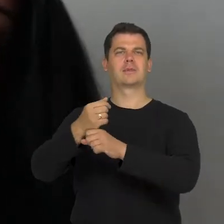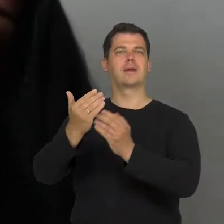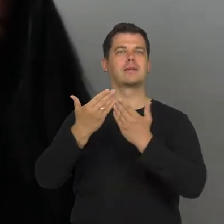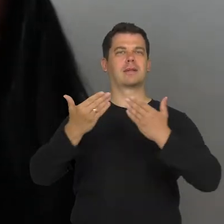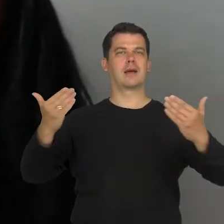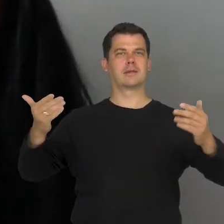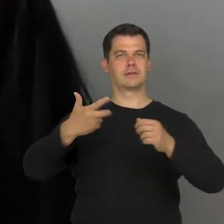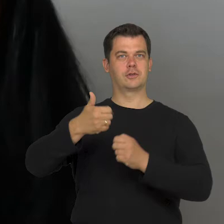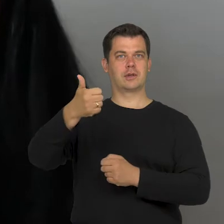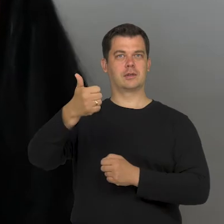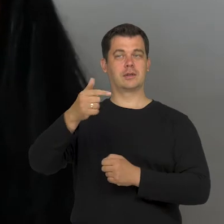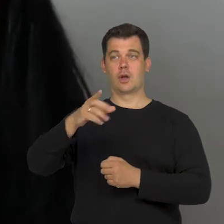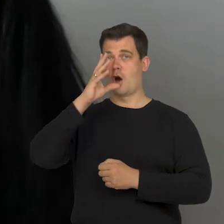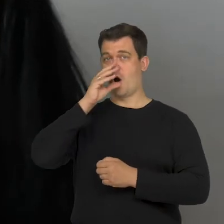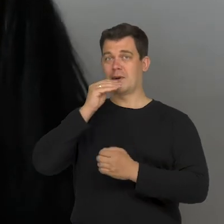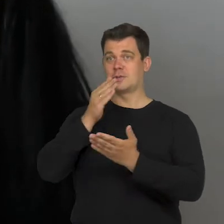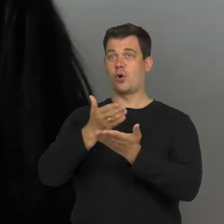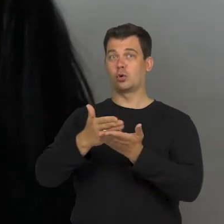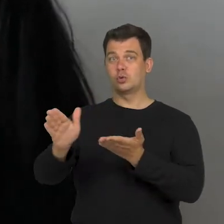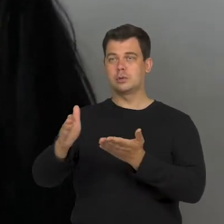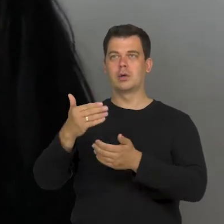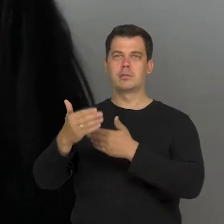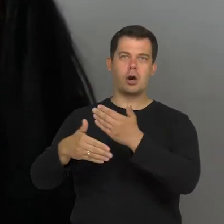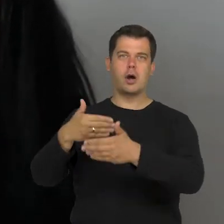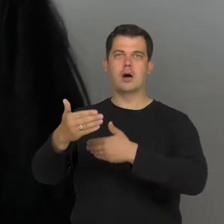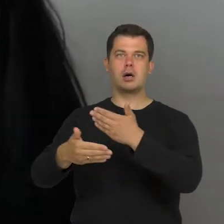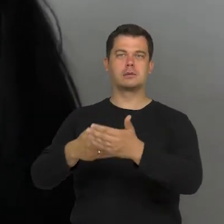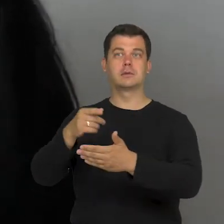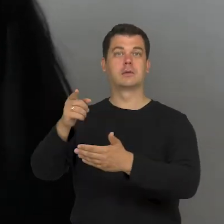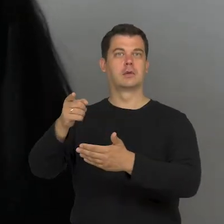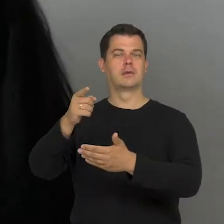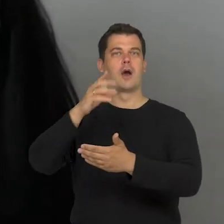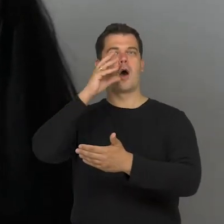how a rejected image can become an image we are familiar with.